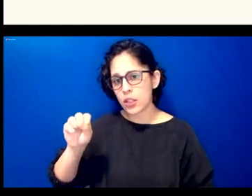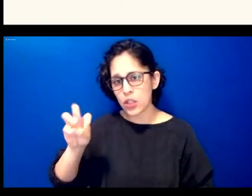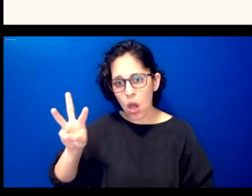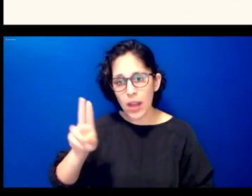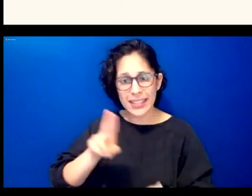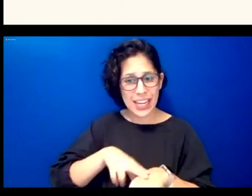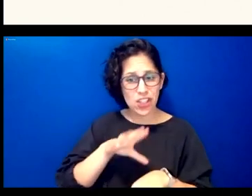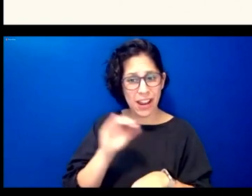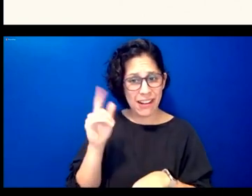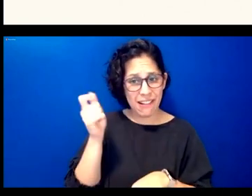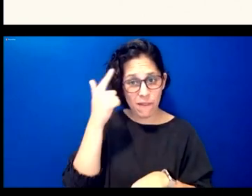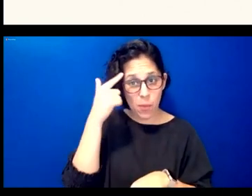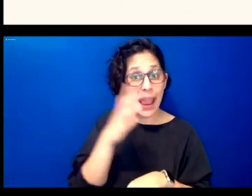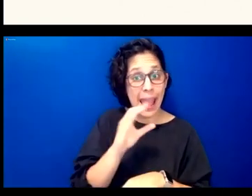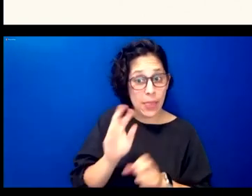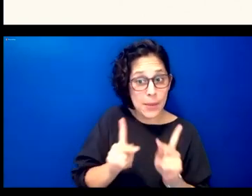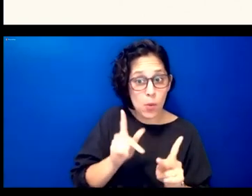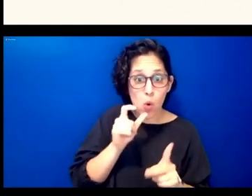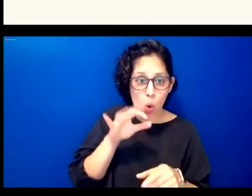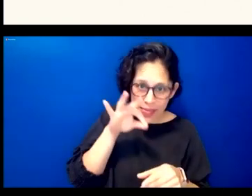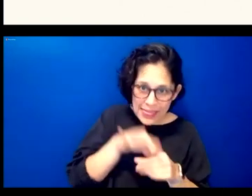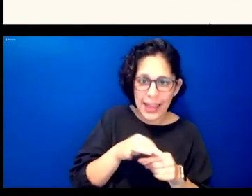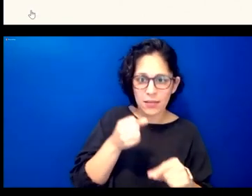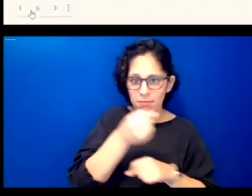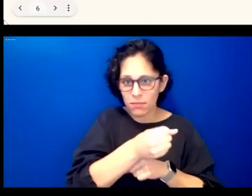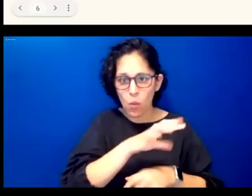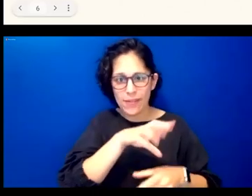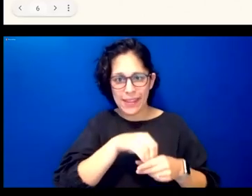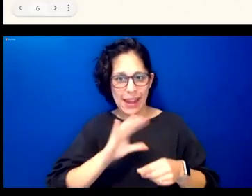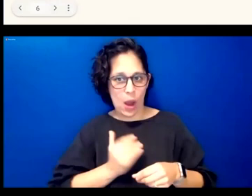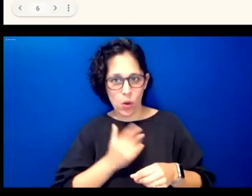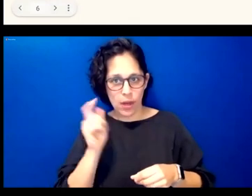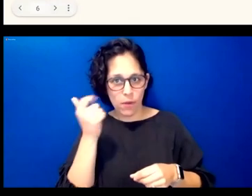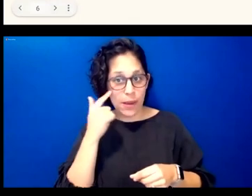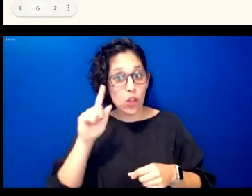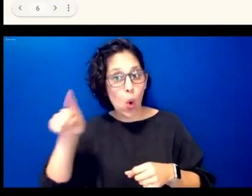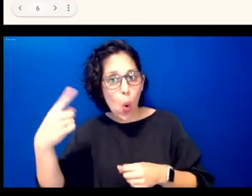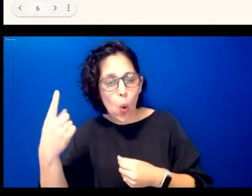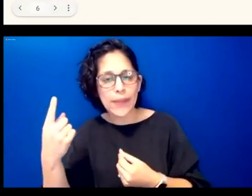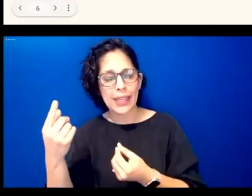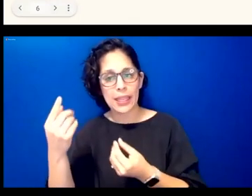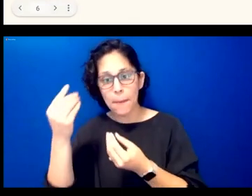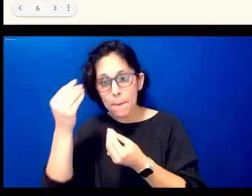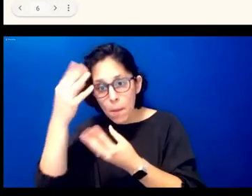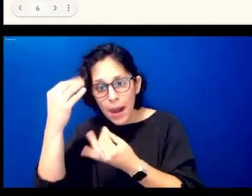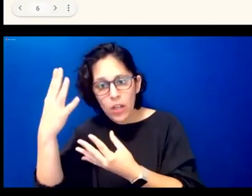people who elect our government the only proprietary aspect of rosetta stone itself is their architecture